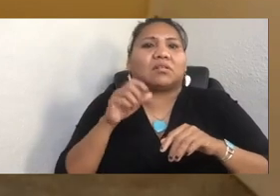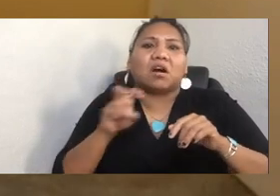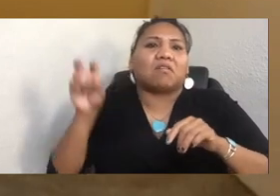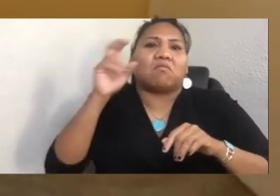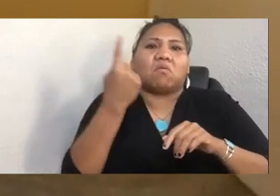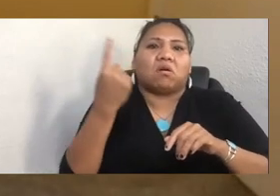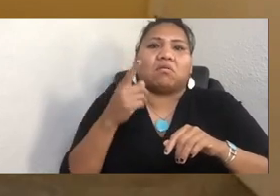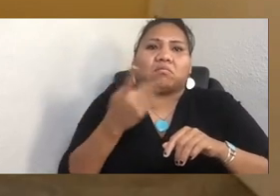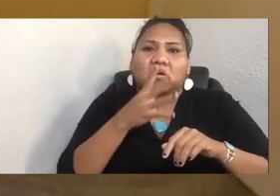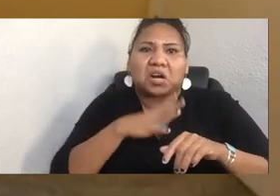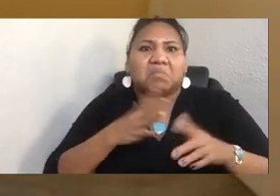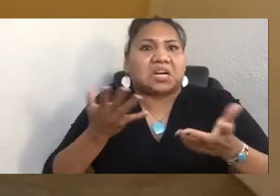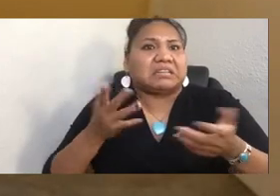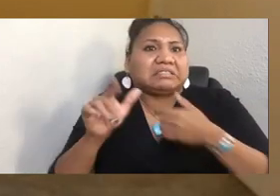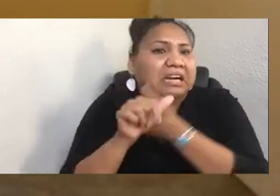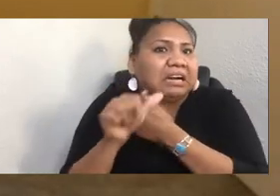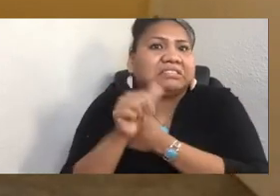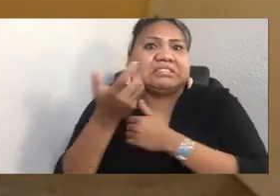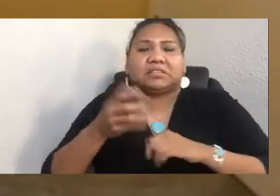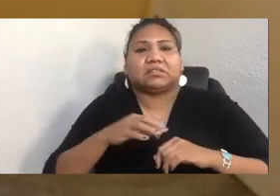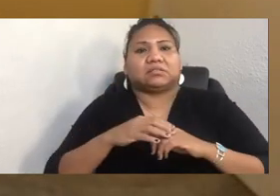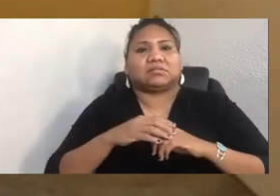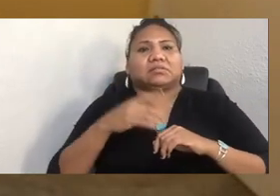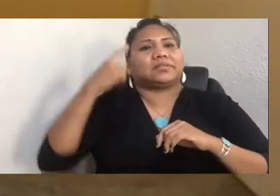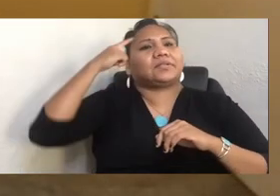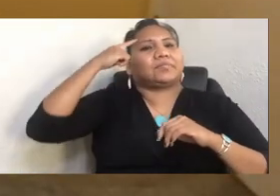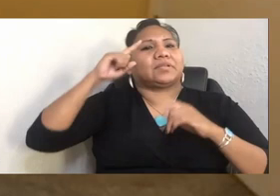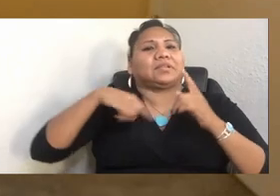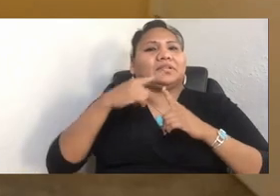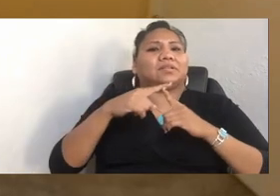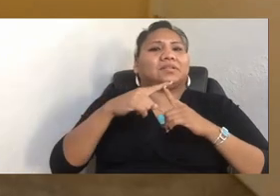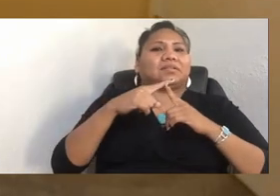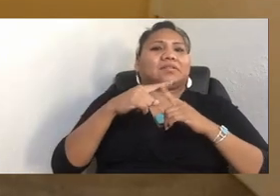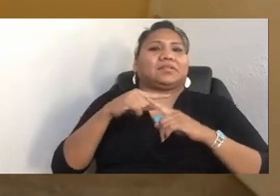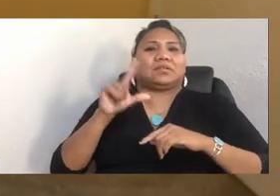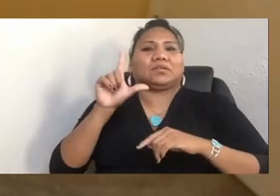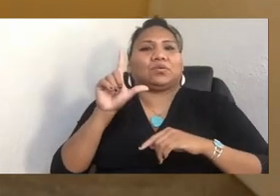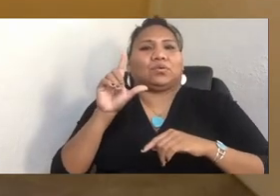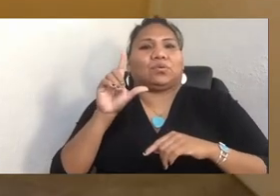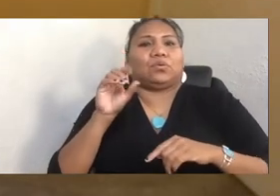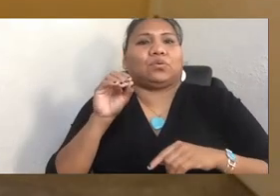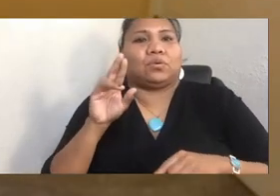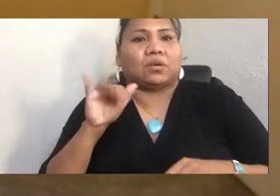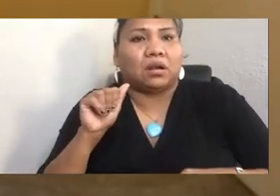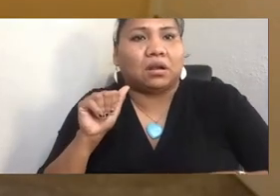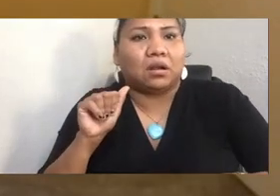And I always think of Gloria Steinem, and how Gloria Steinem talks about her life on the road in her recent book about her life on the road.